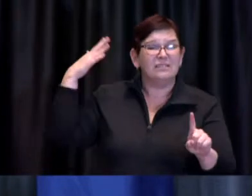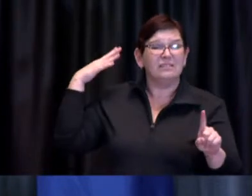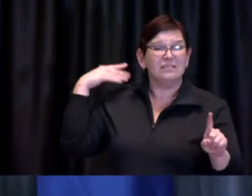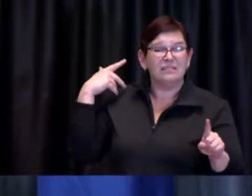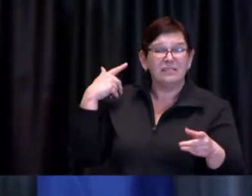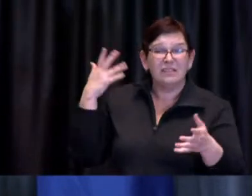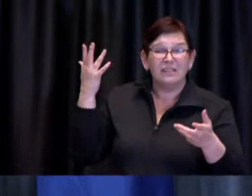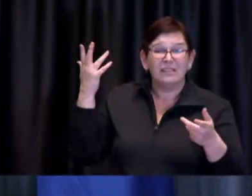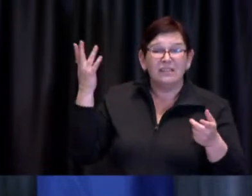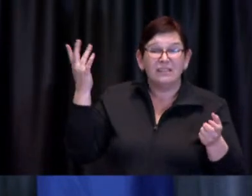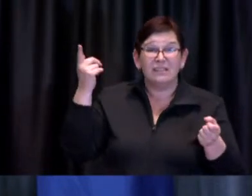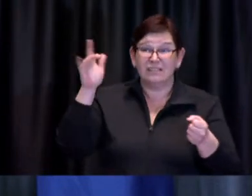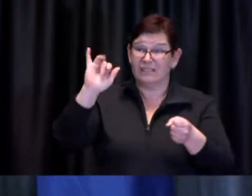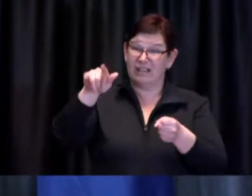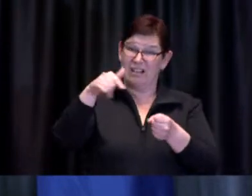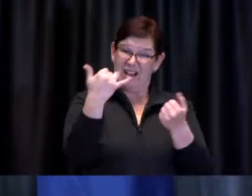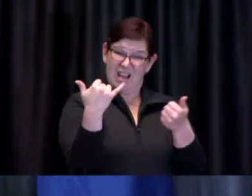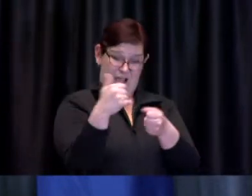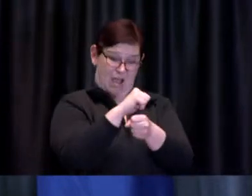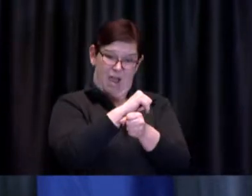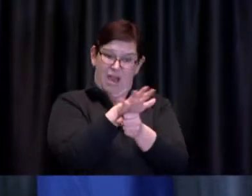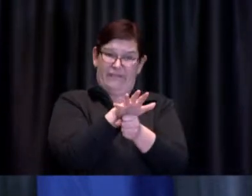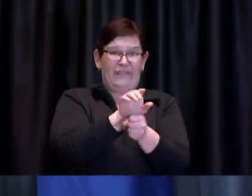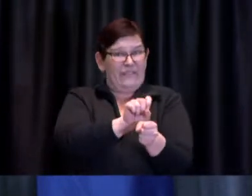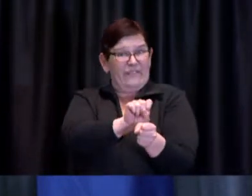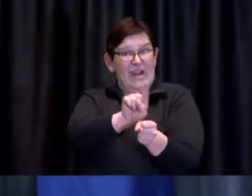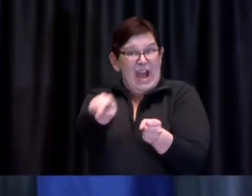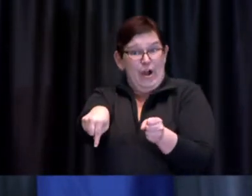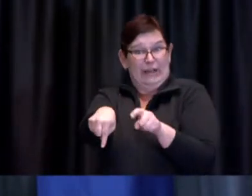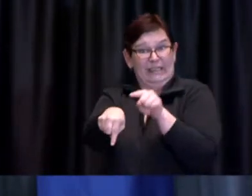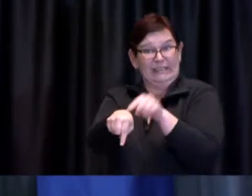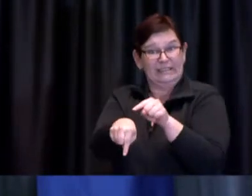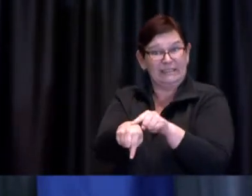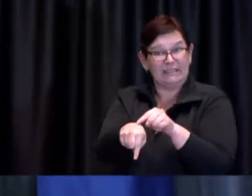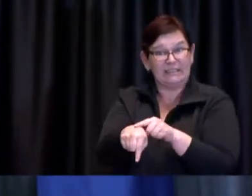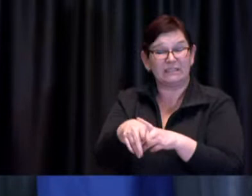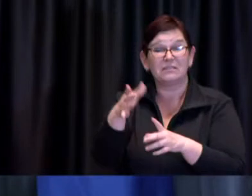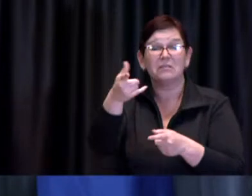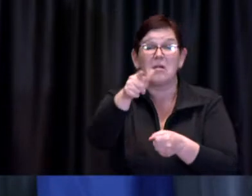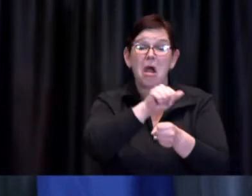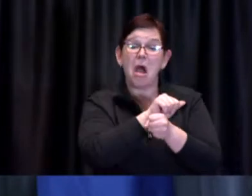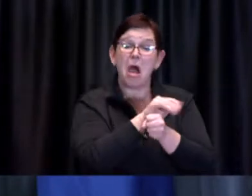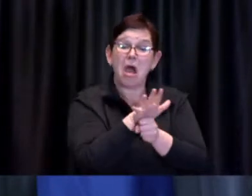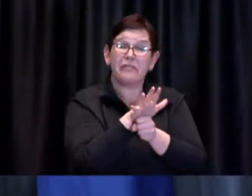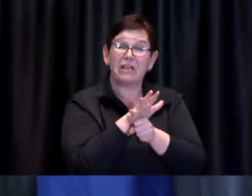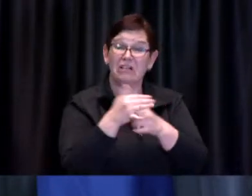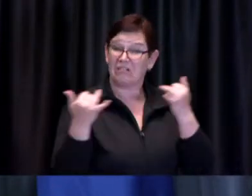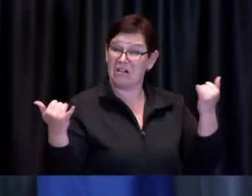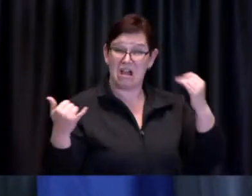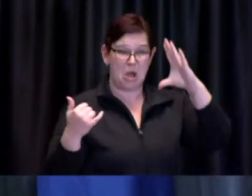The old COVID-19 virus is being bulldozed by the B.1.1.7 variant